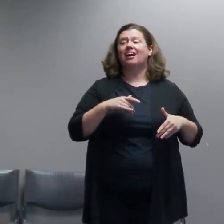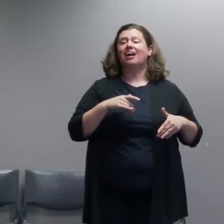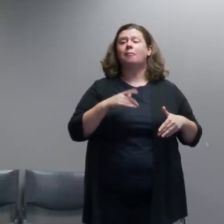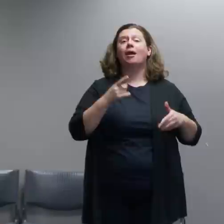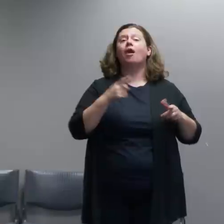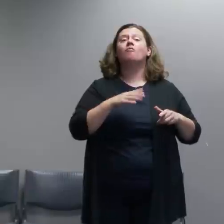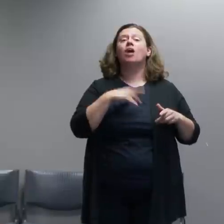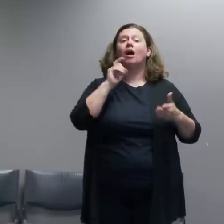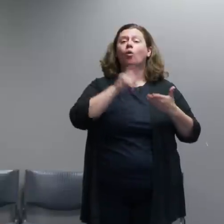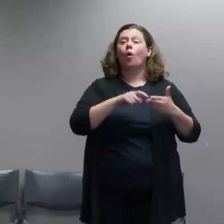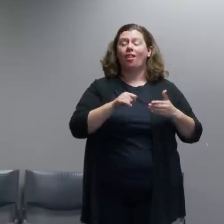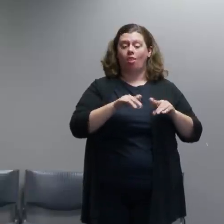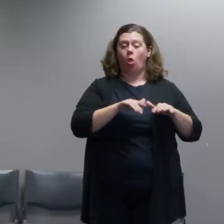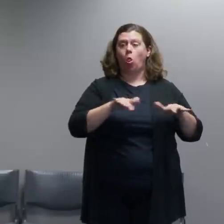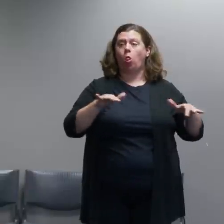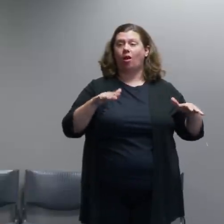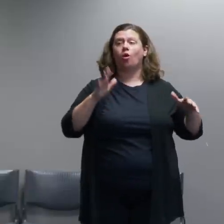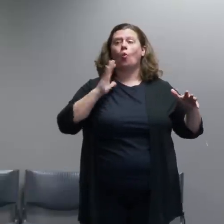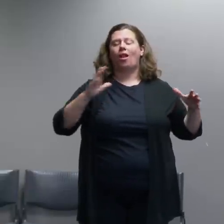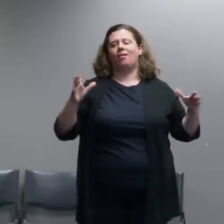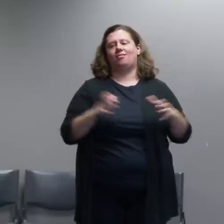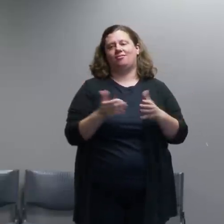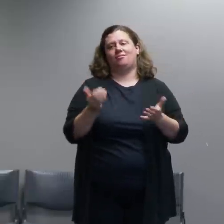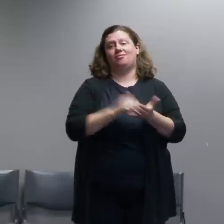that we're going to be facing more violence.